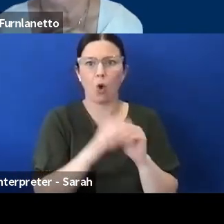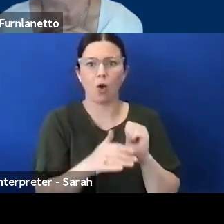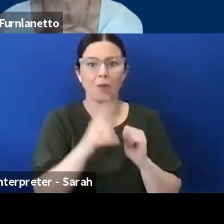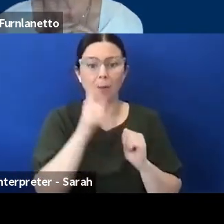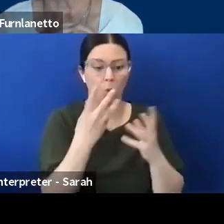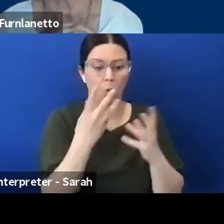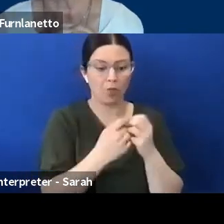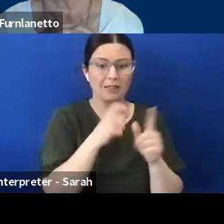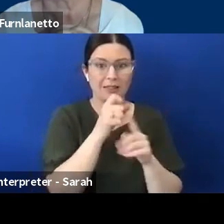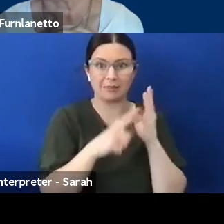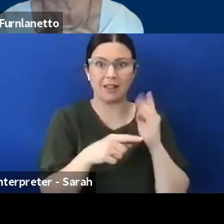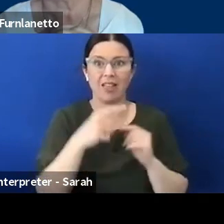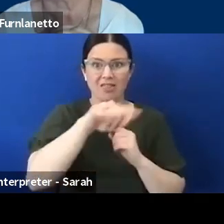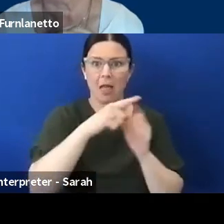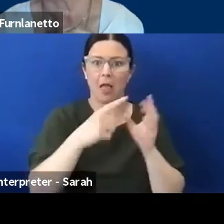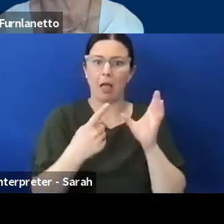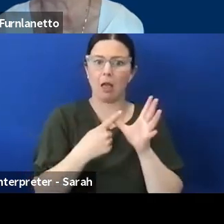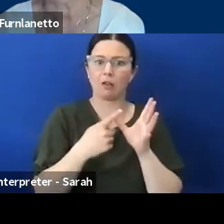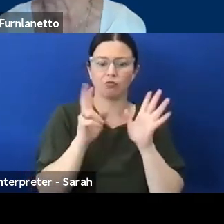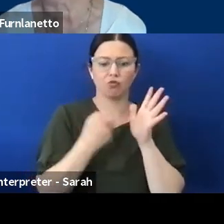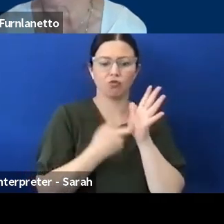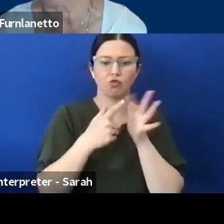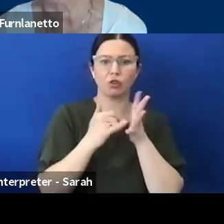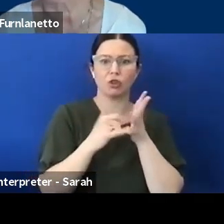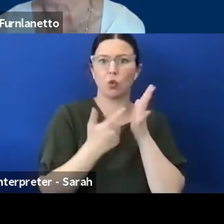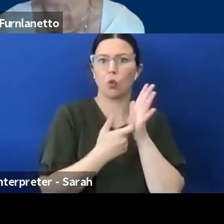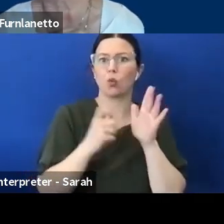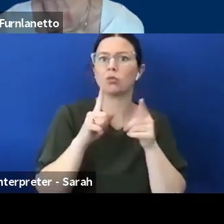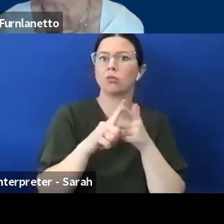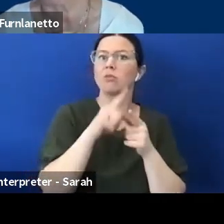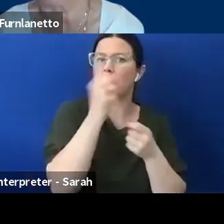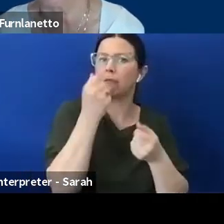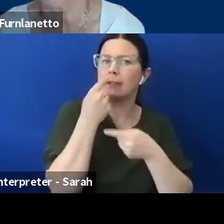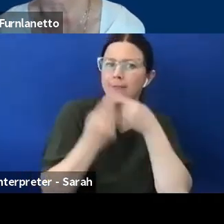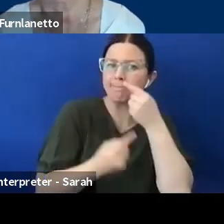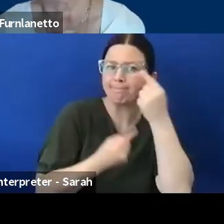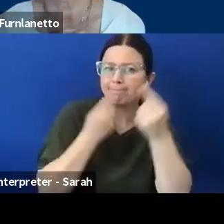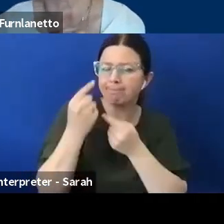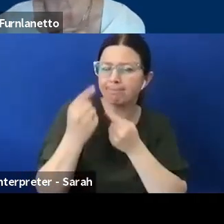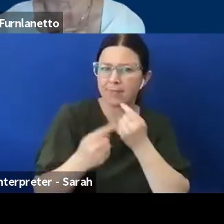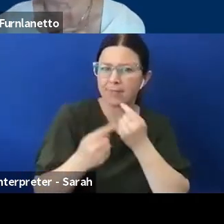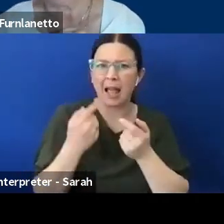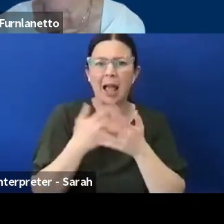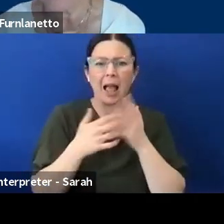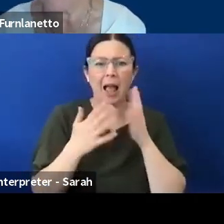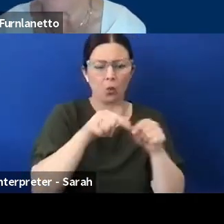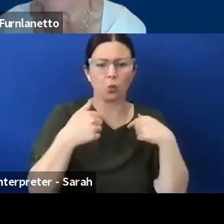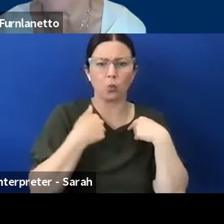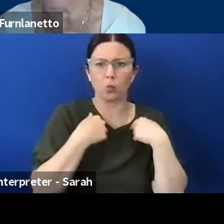and the role that we can play supporting our community as people with disability